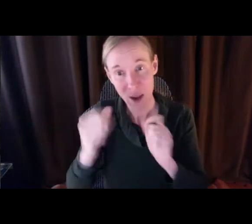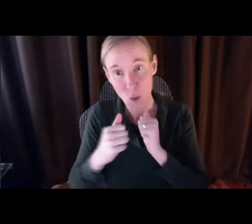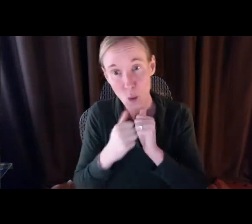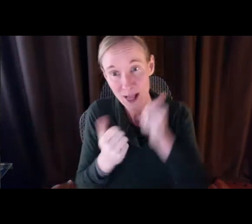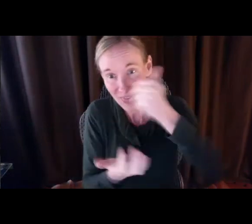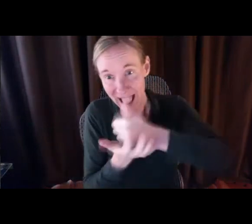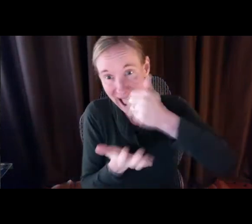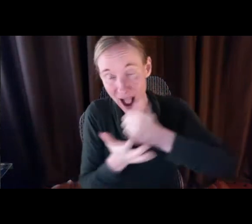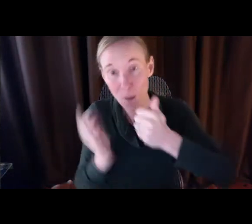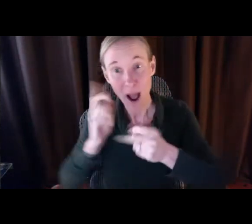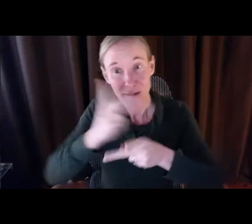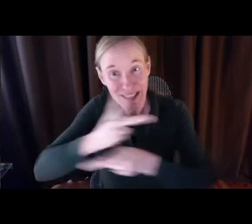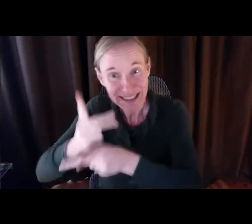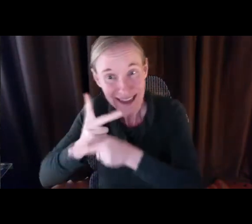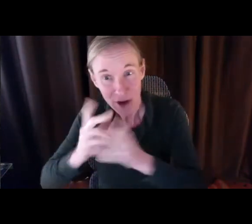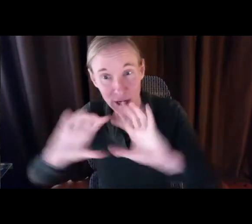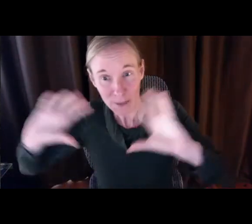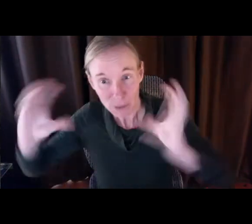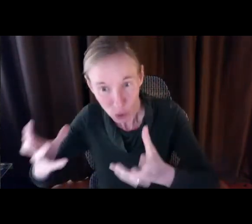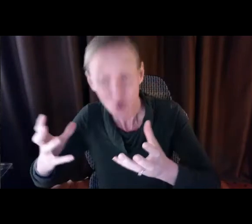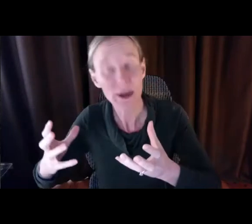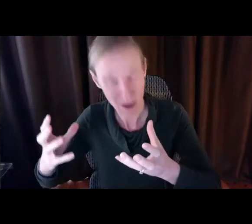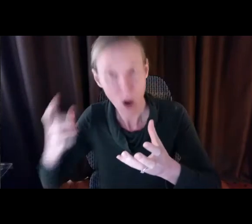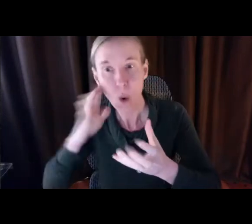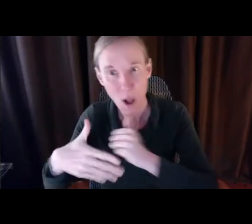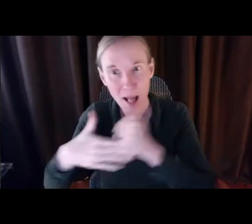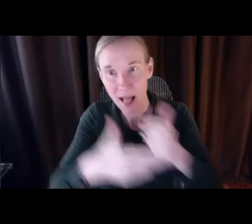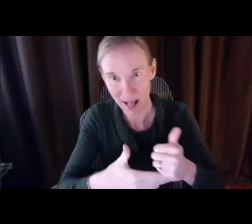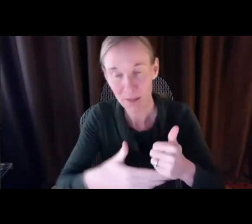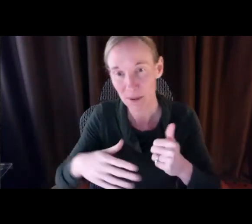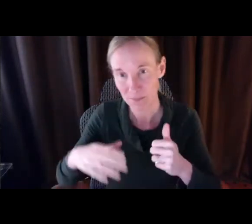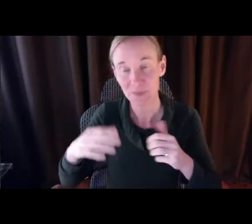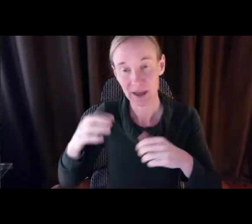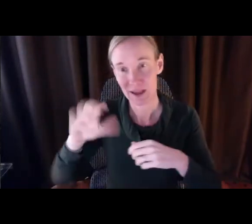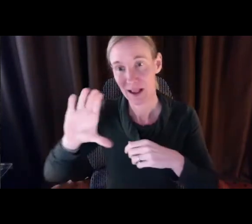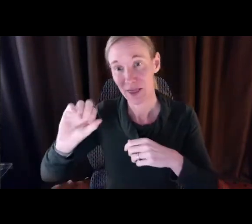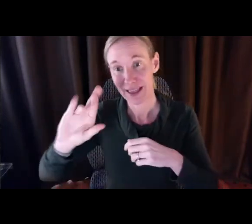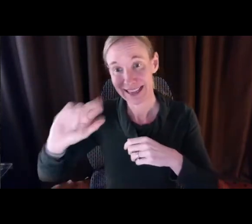that may affect your lives. Fair pay for home care. This is my focus the last 12 months . I think has a chance to get